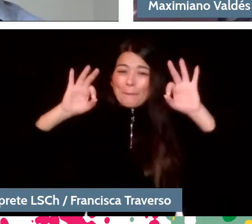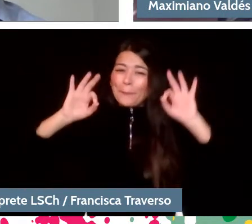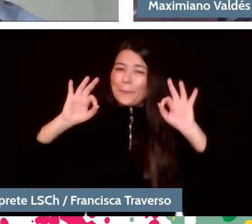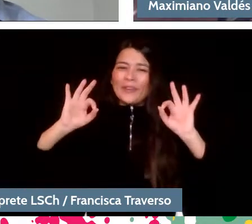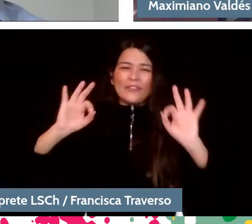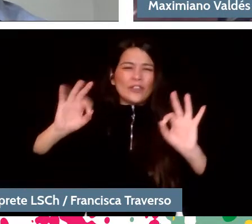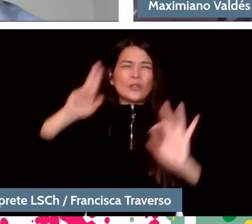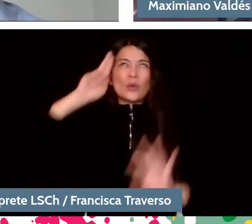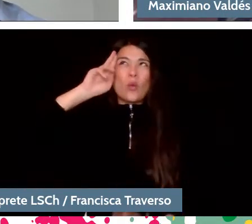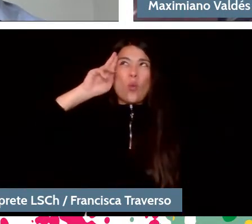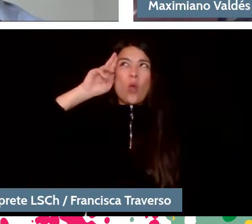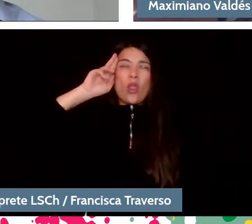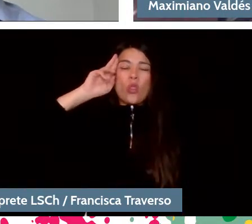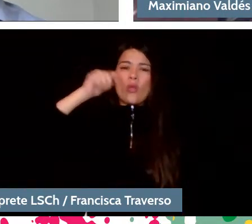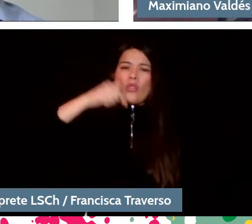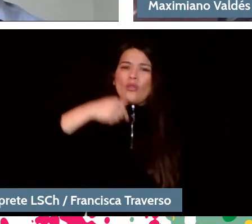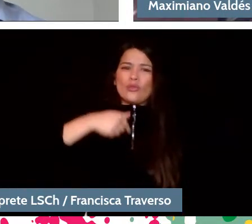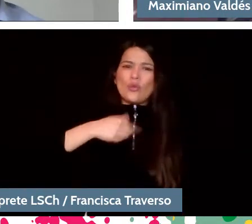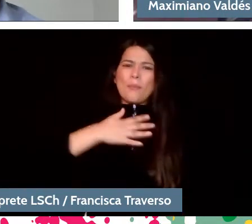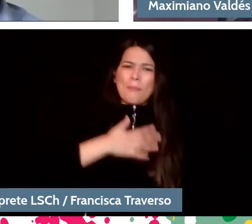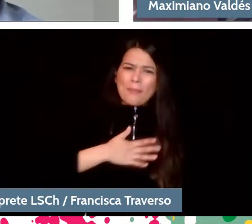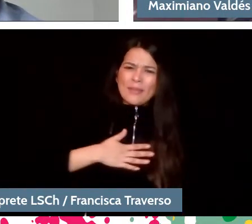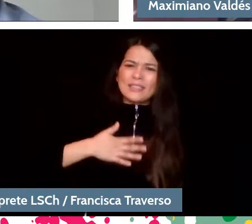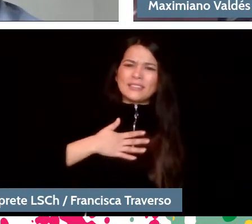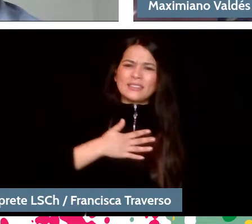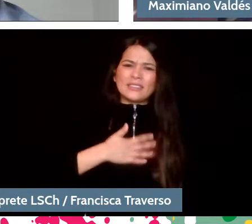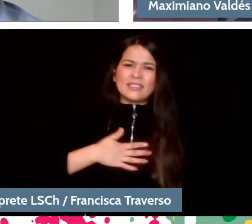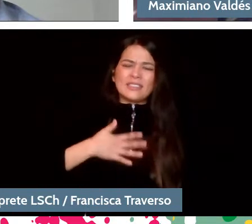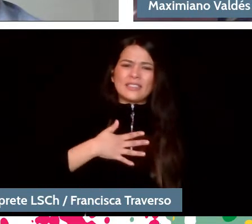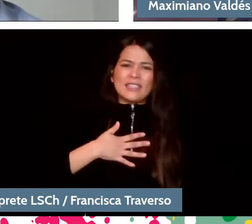I felt clearly attracted by music.